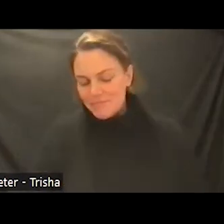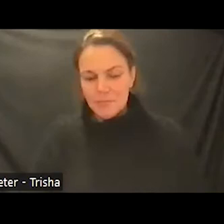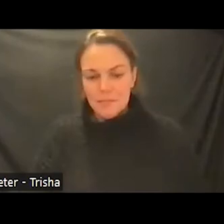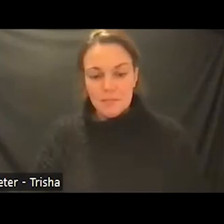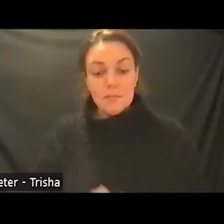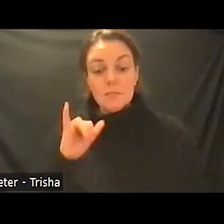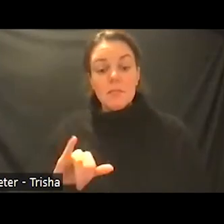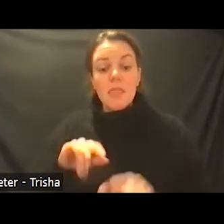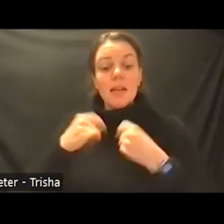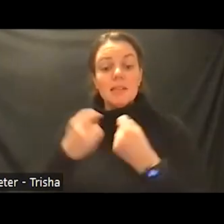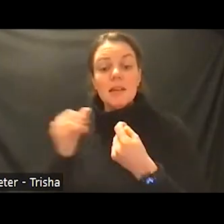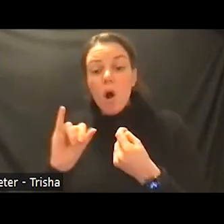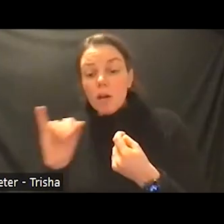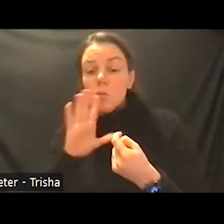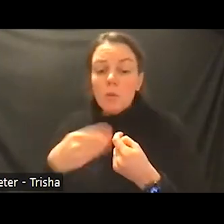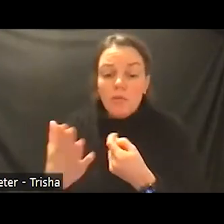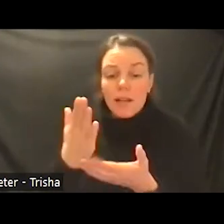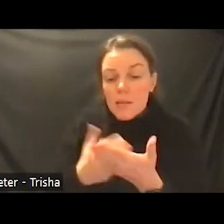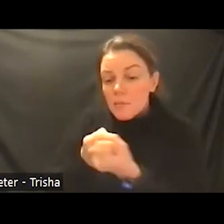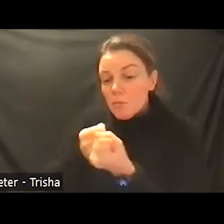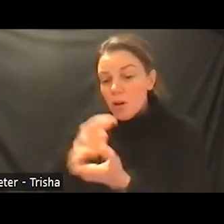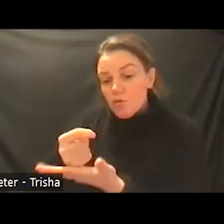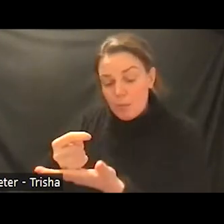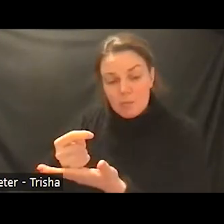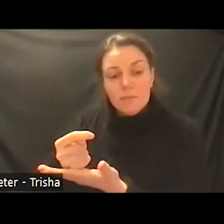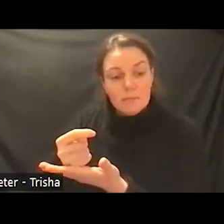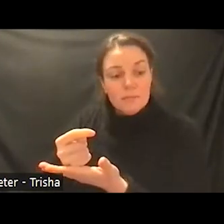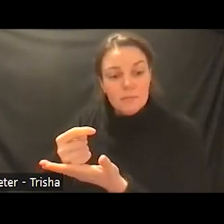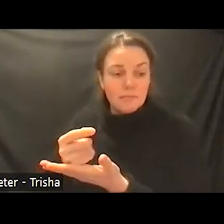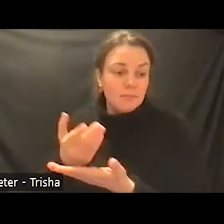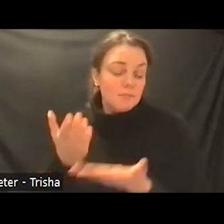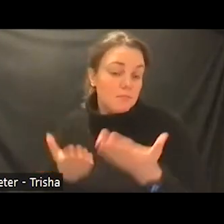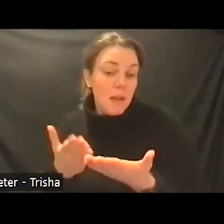provide some supportive treatment for patients that the primary care providers